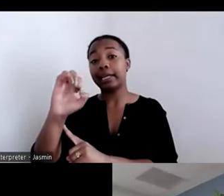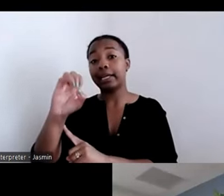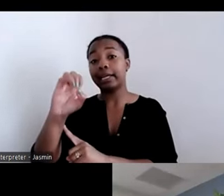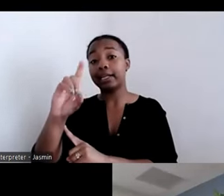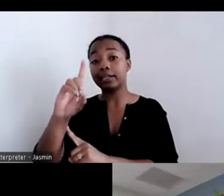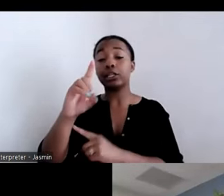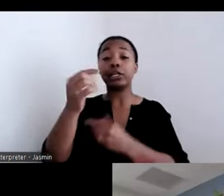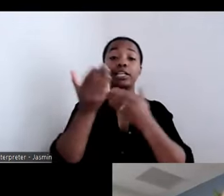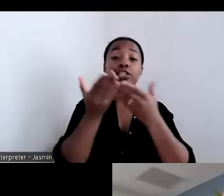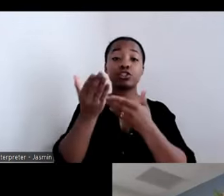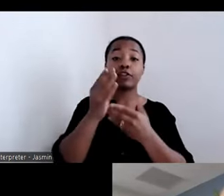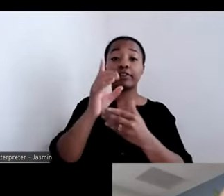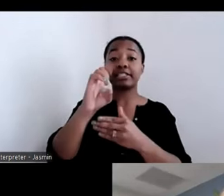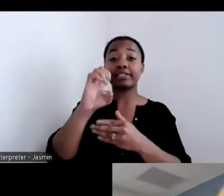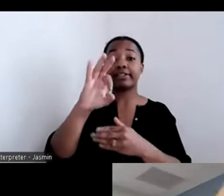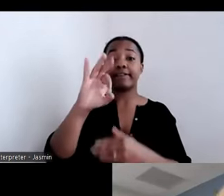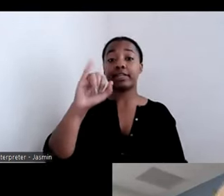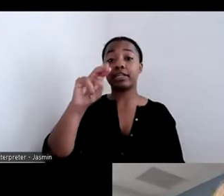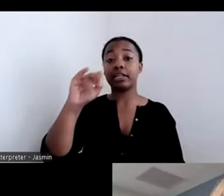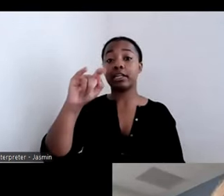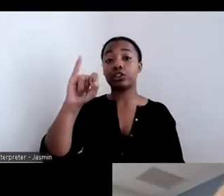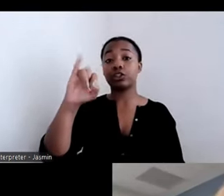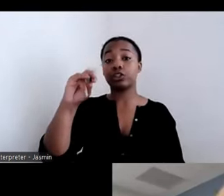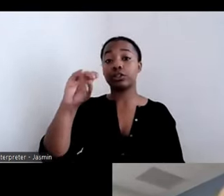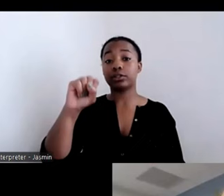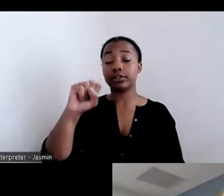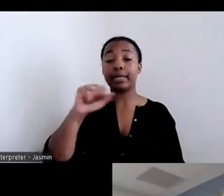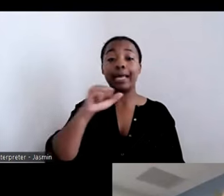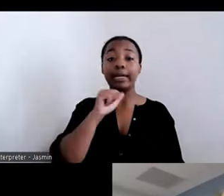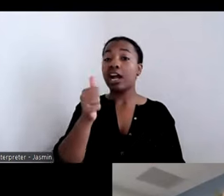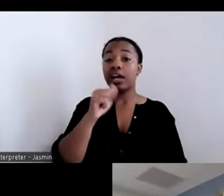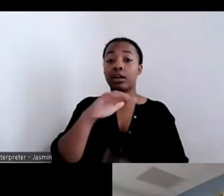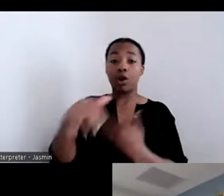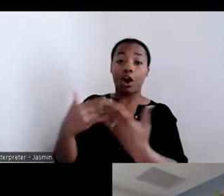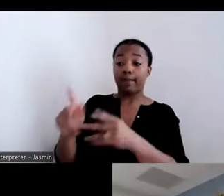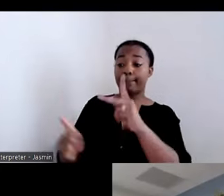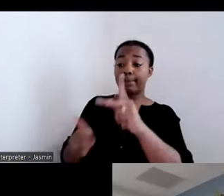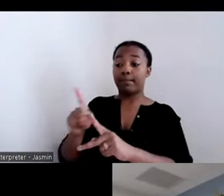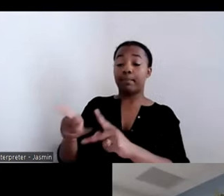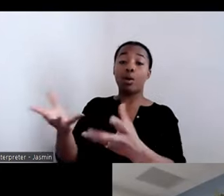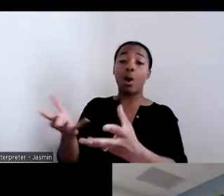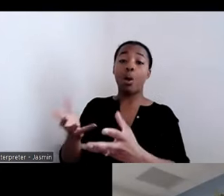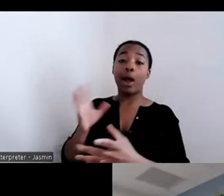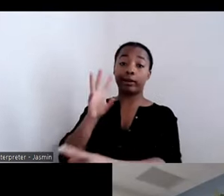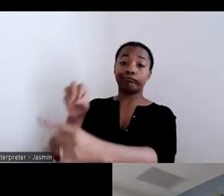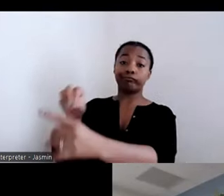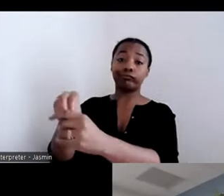wants to be in a Medicaid network. It changes your business model. How could we